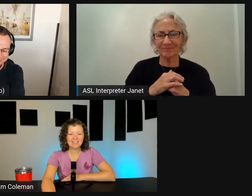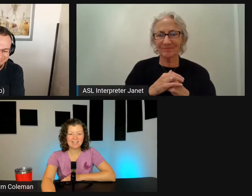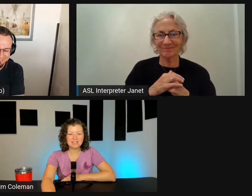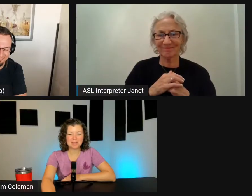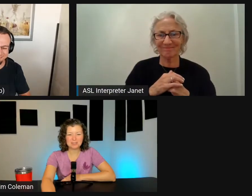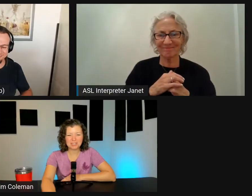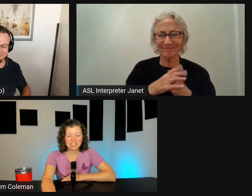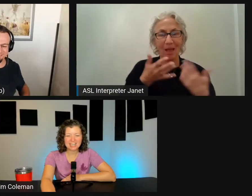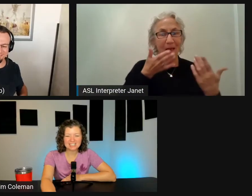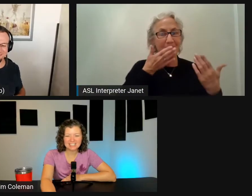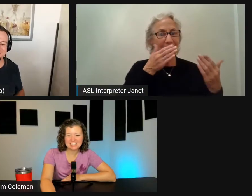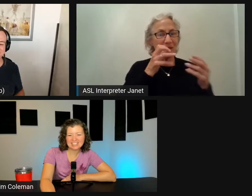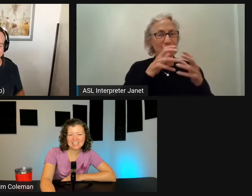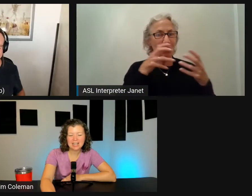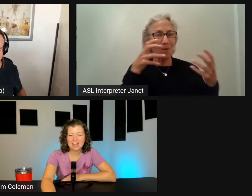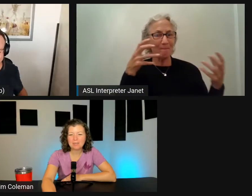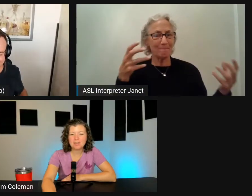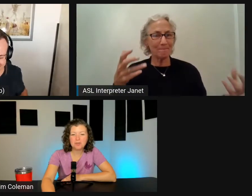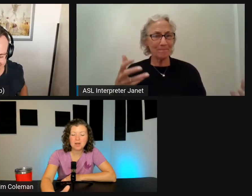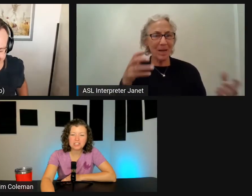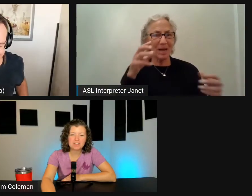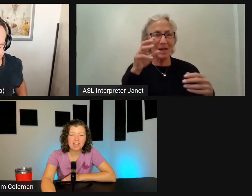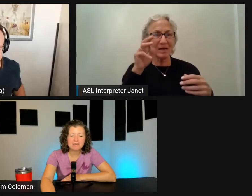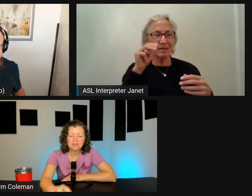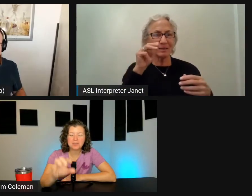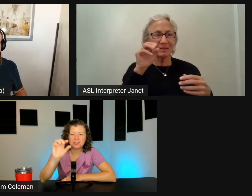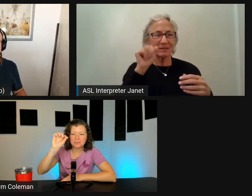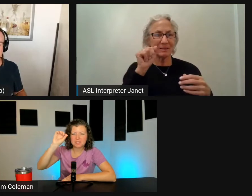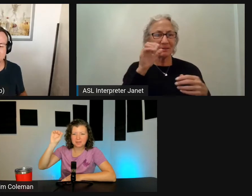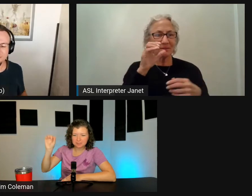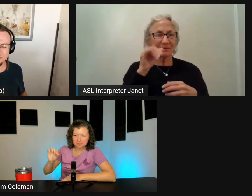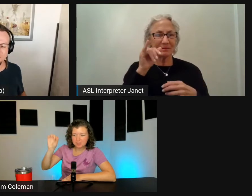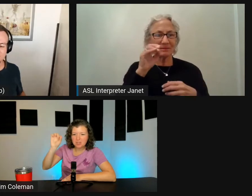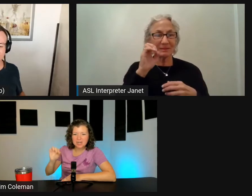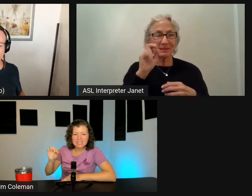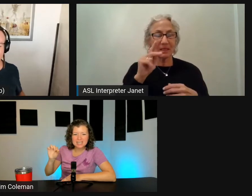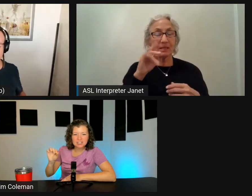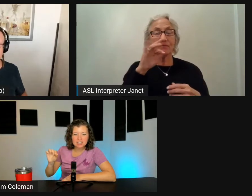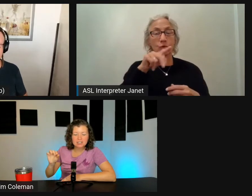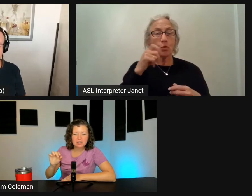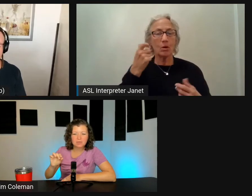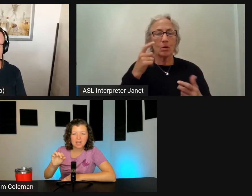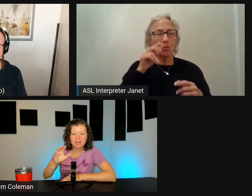Thank you so much, Maciek. If you're watching live, you can use the Q&A section to the right